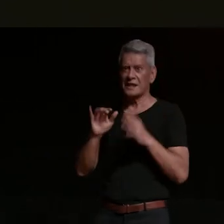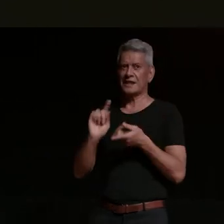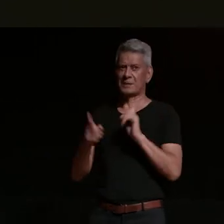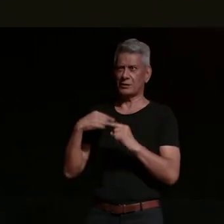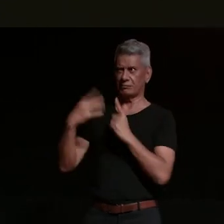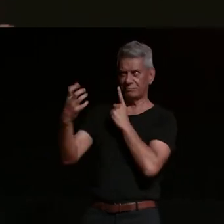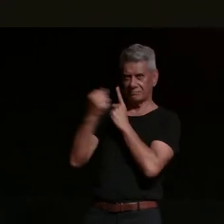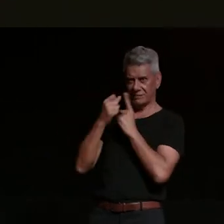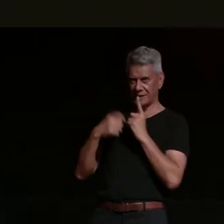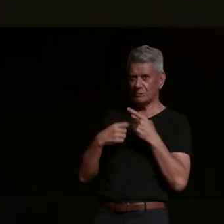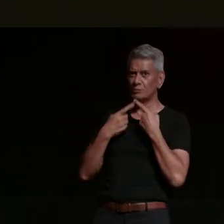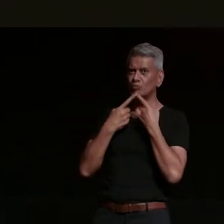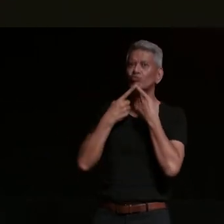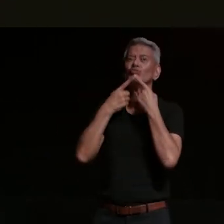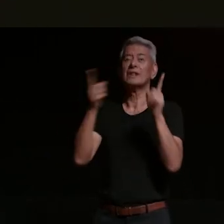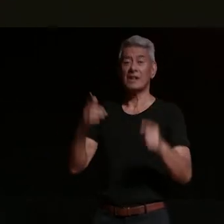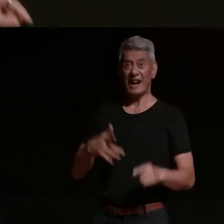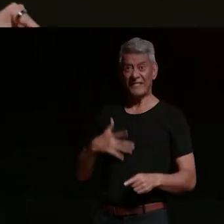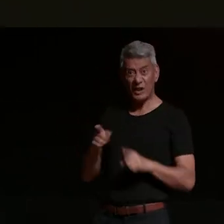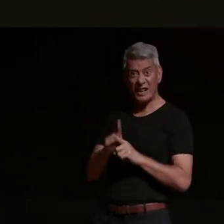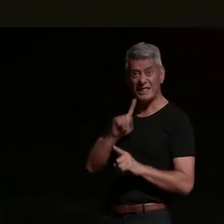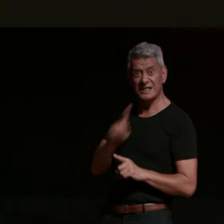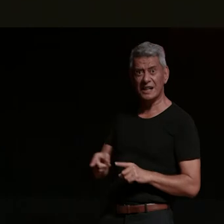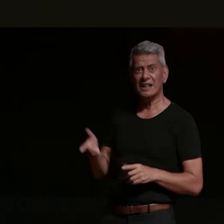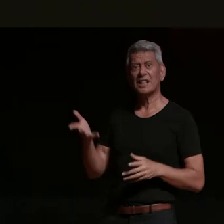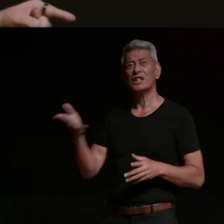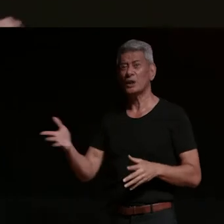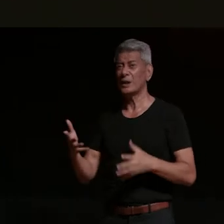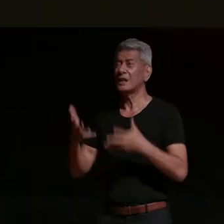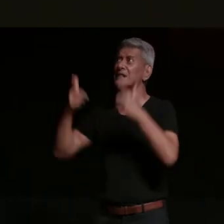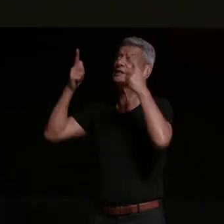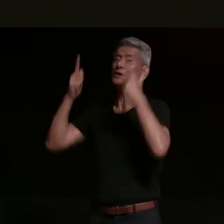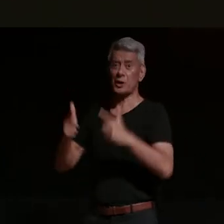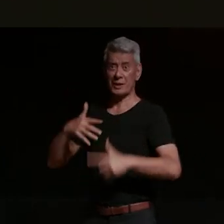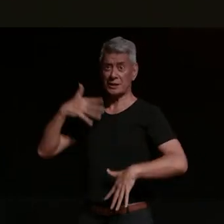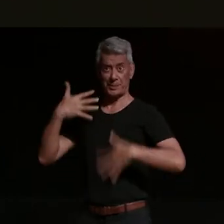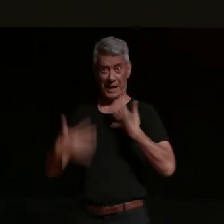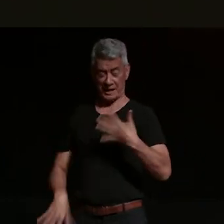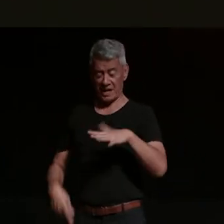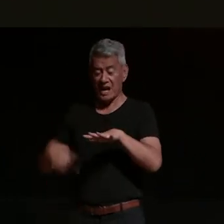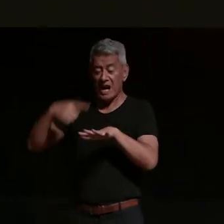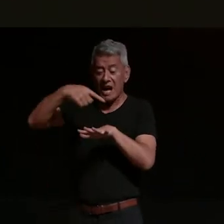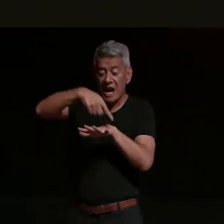um but i felt like saying to him mate you're in so much pain because half of your toes are 150 meters